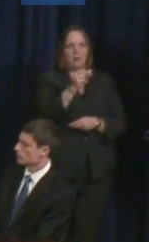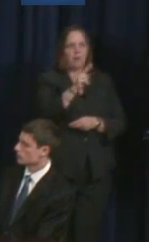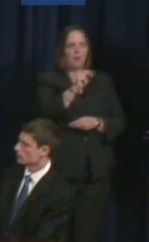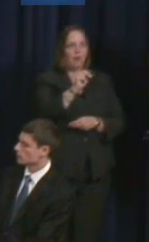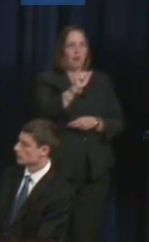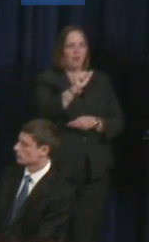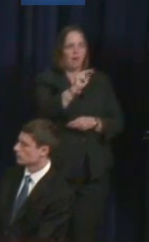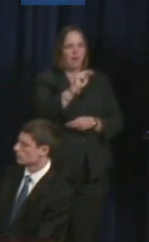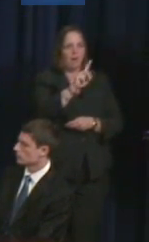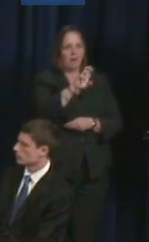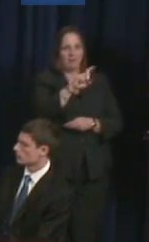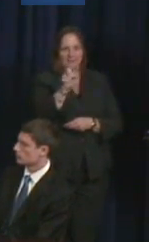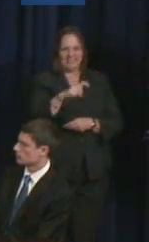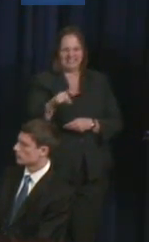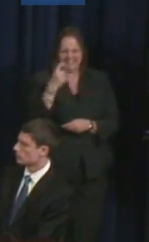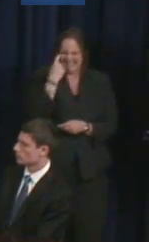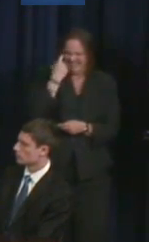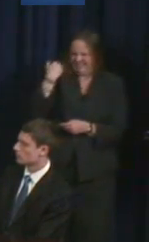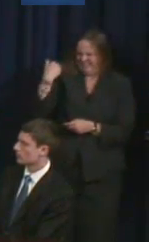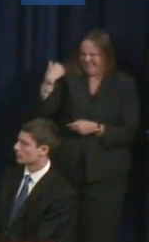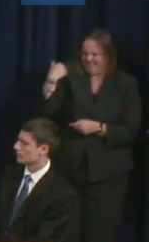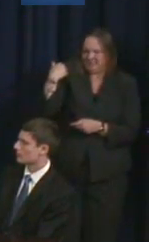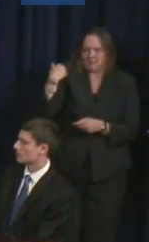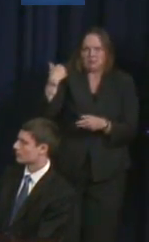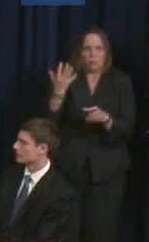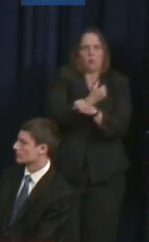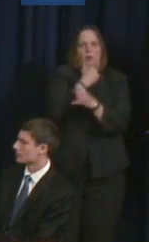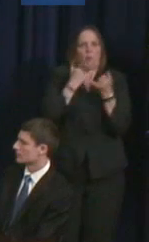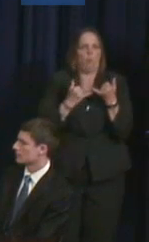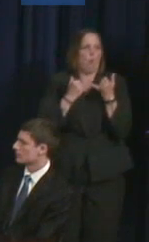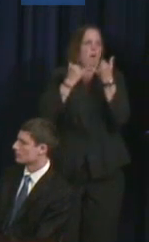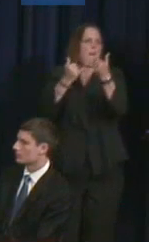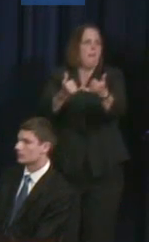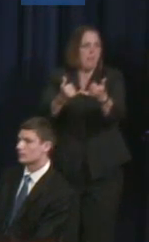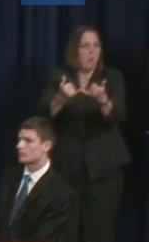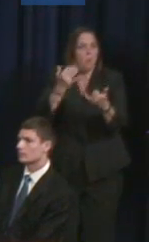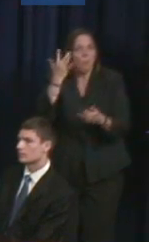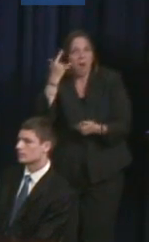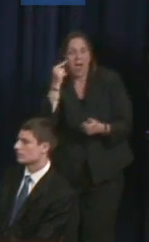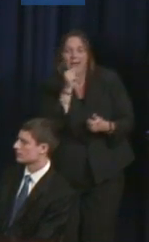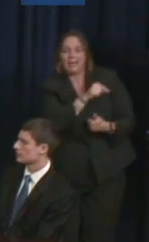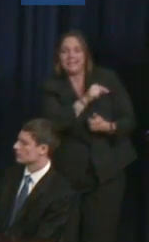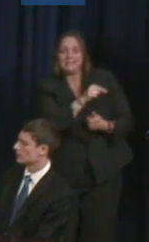Friedman award because Willie's senior project as